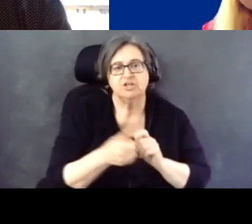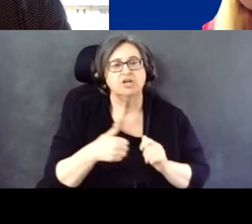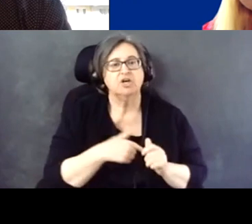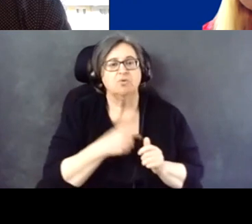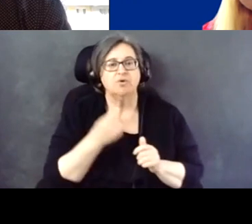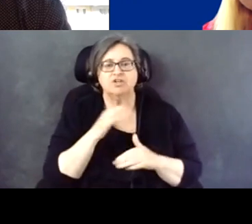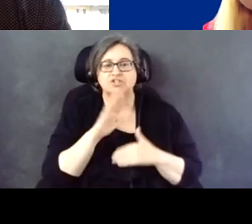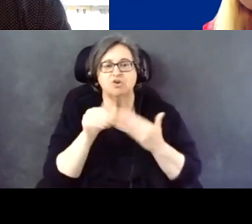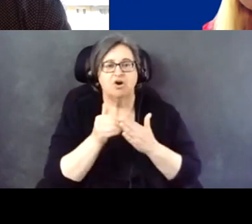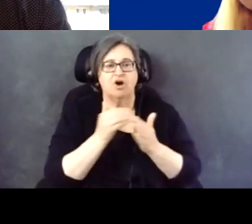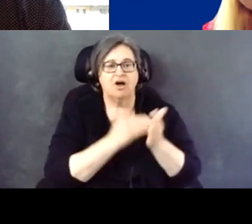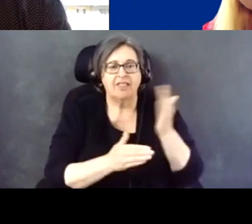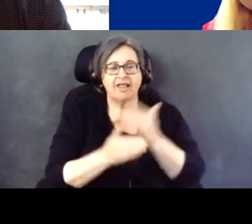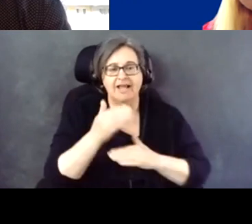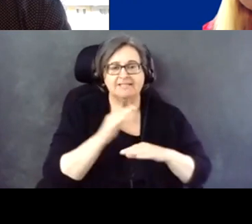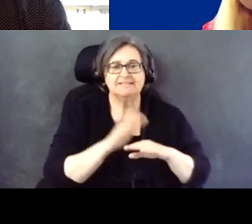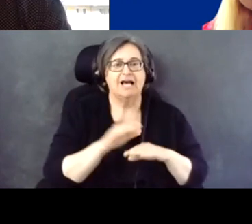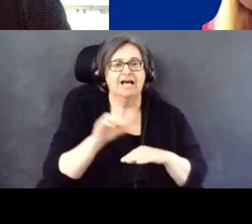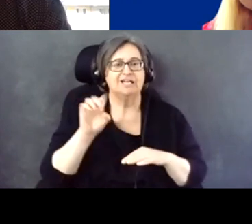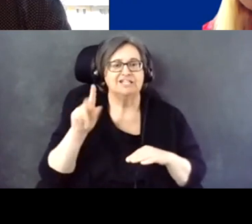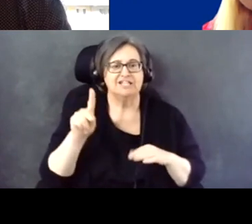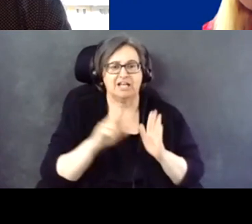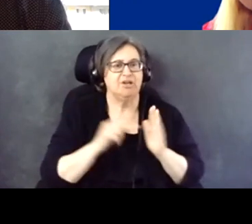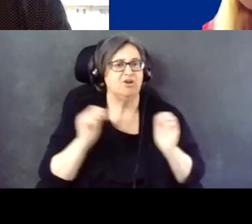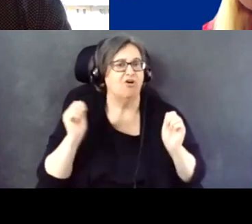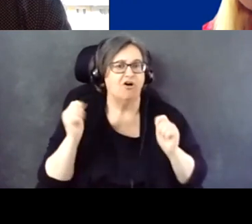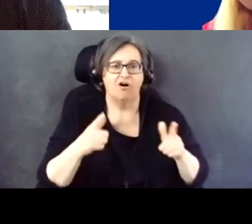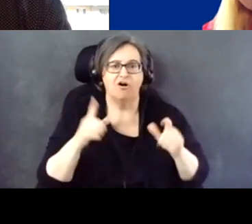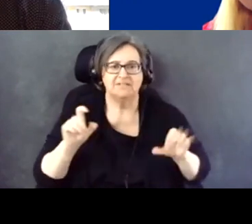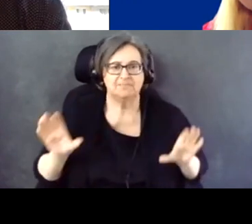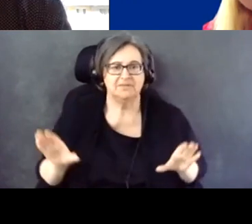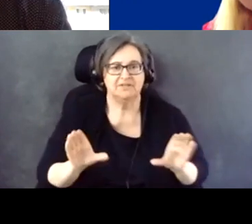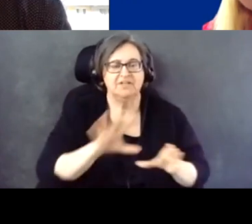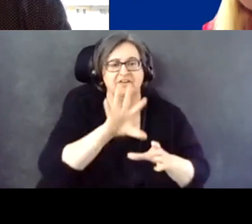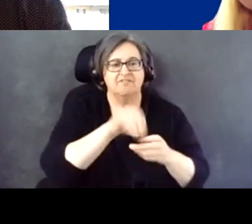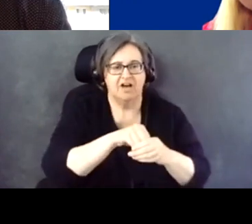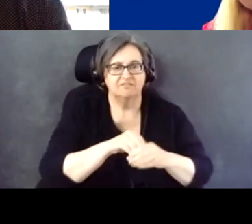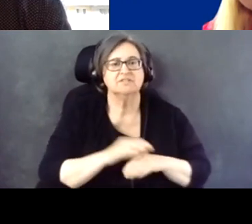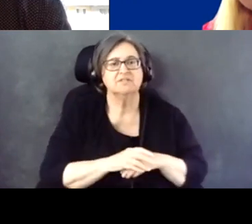And that is the mentality I feel is the best way to approach dealing with these folks.